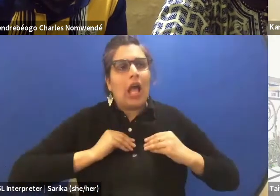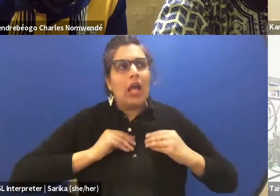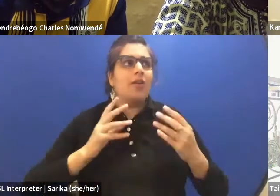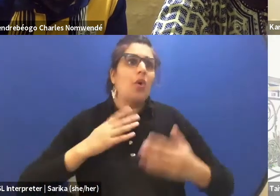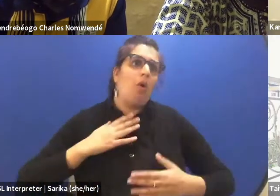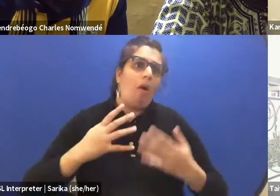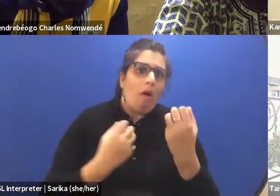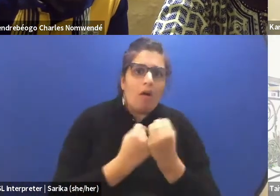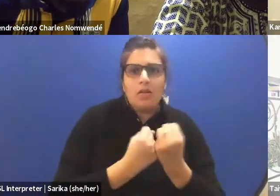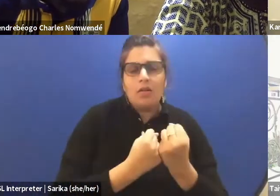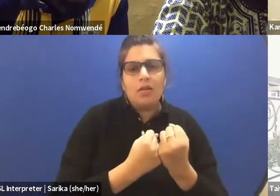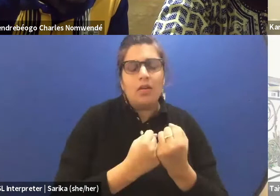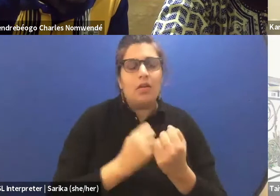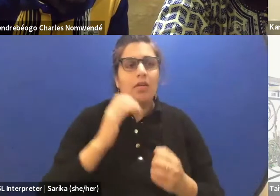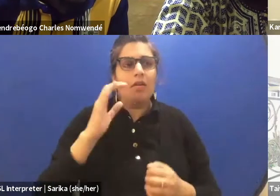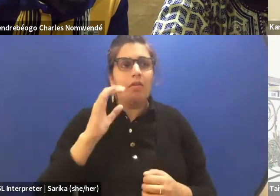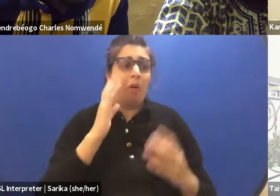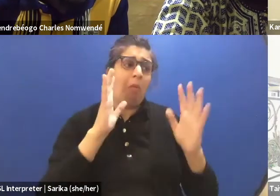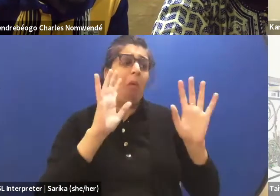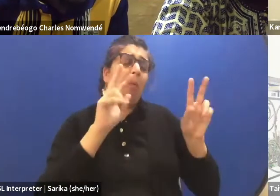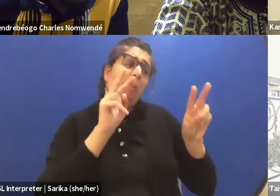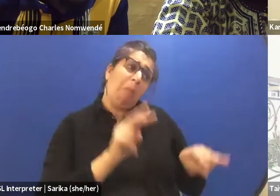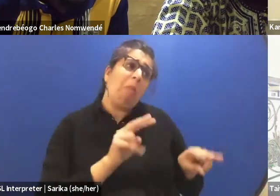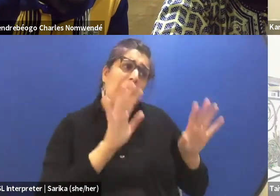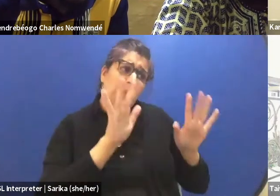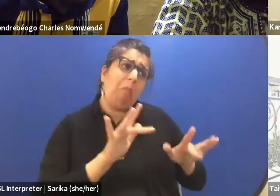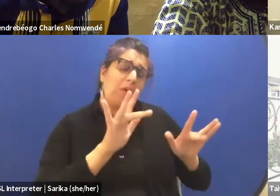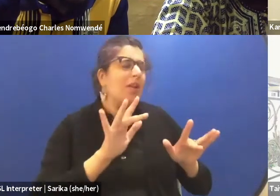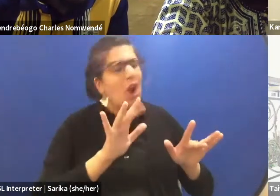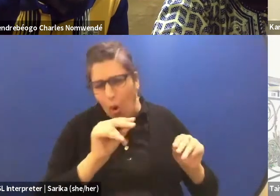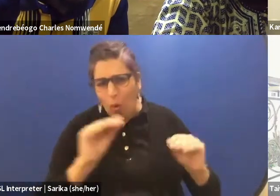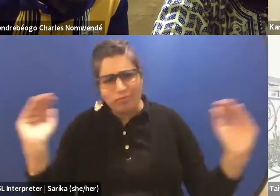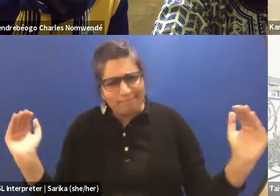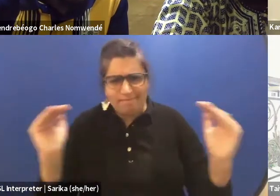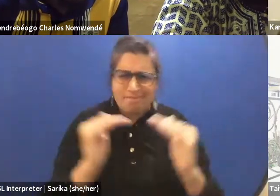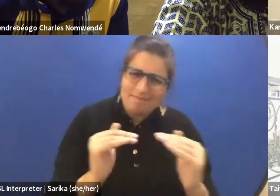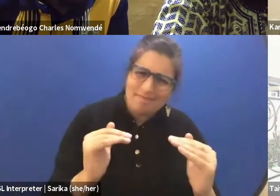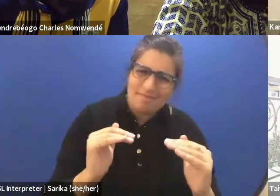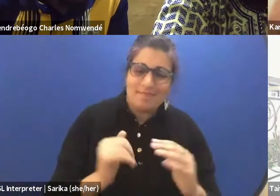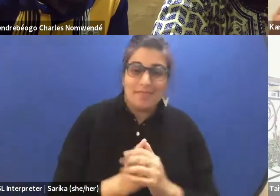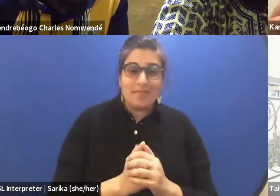but appreciate and accepted from a perspective, how do we make that possible? Because once there is a seat at the table